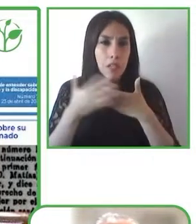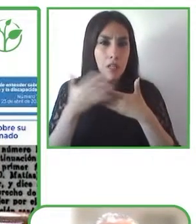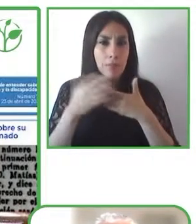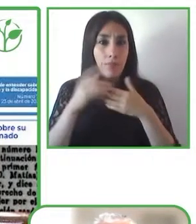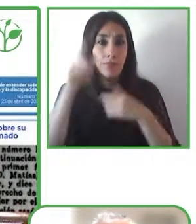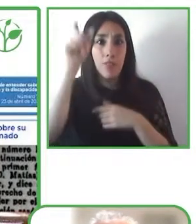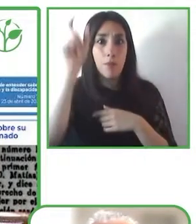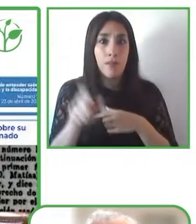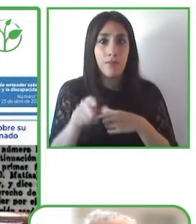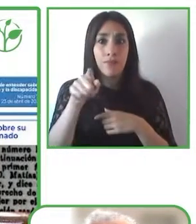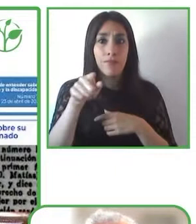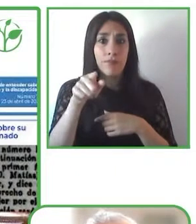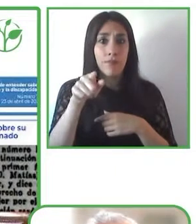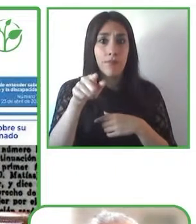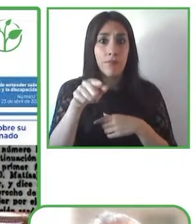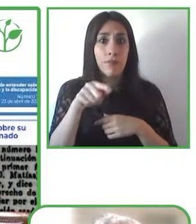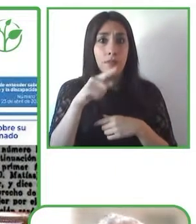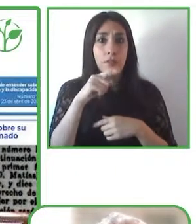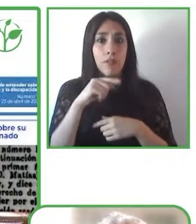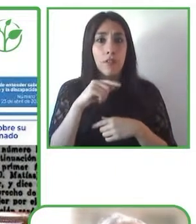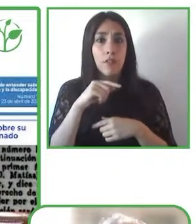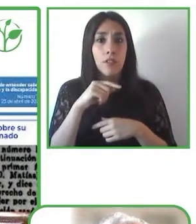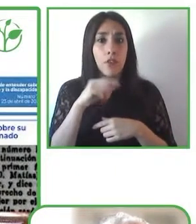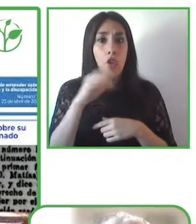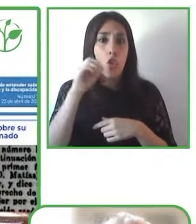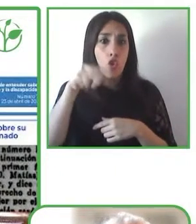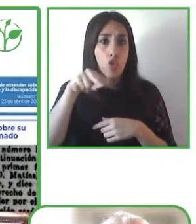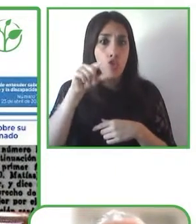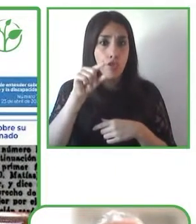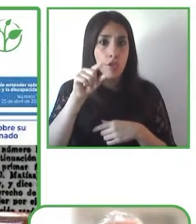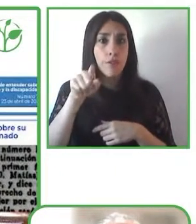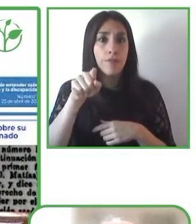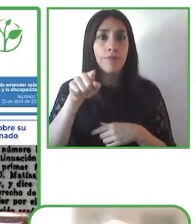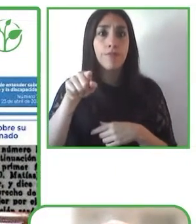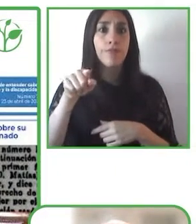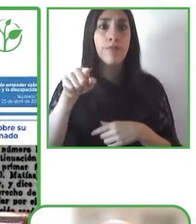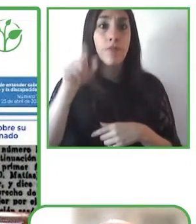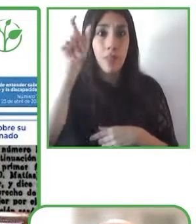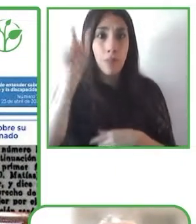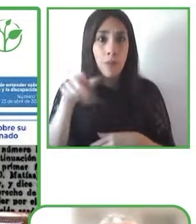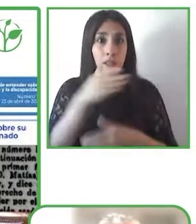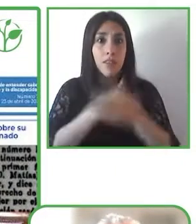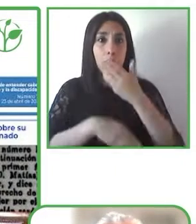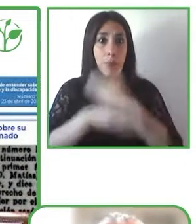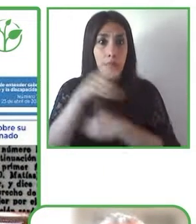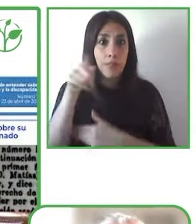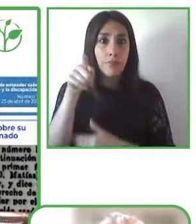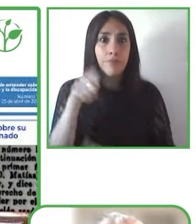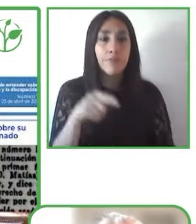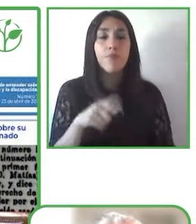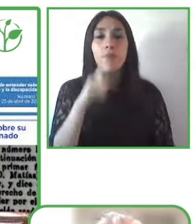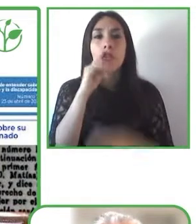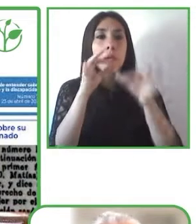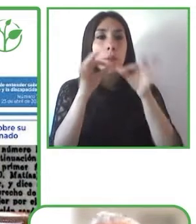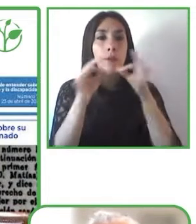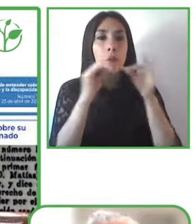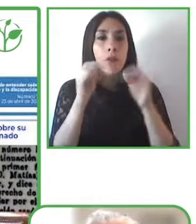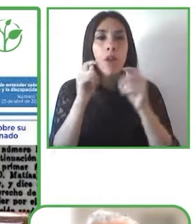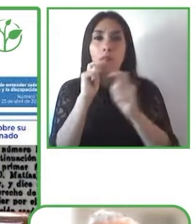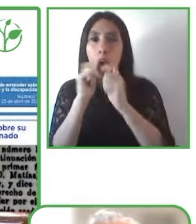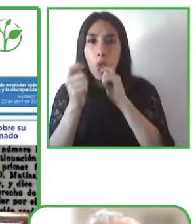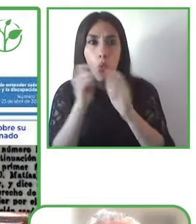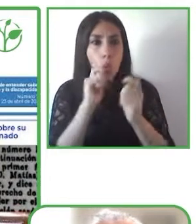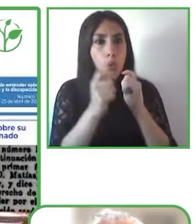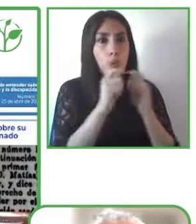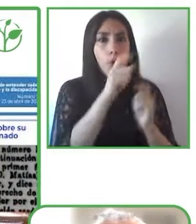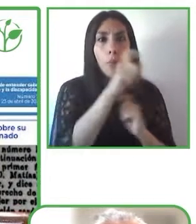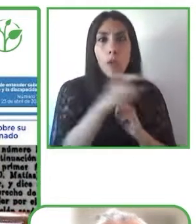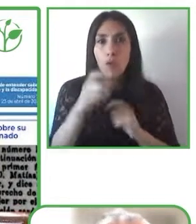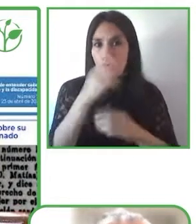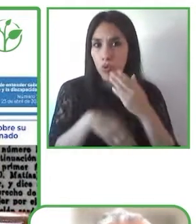who he also has intellectual disabilities where we clarify information or false news or fake news and